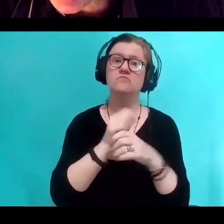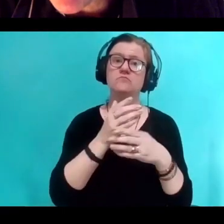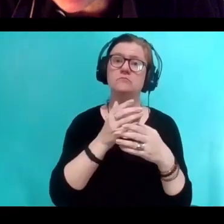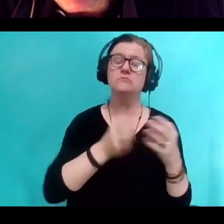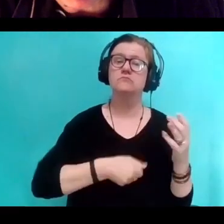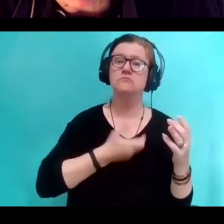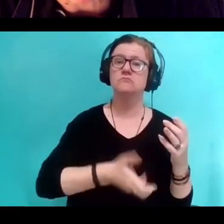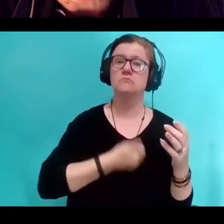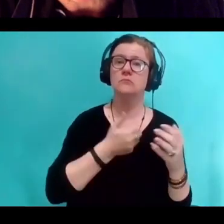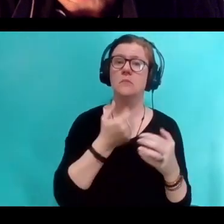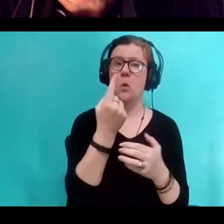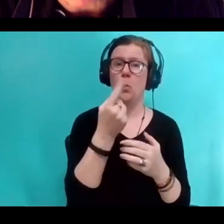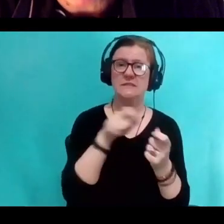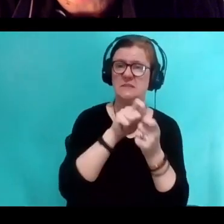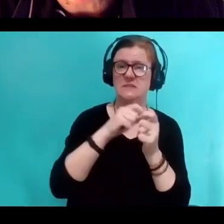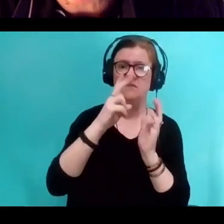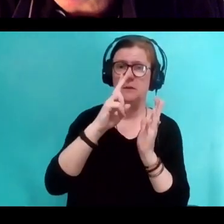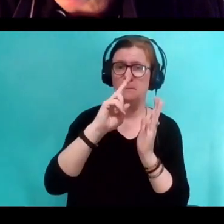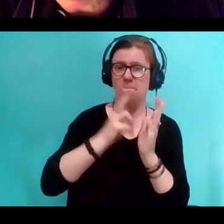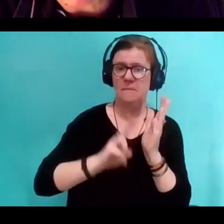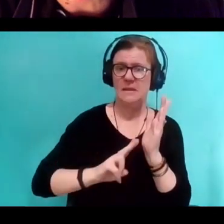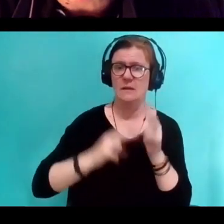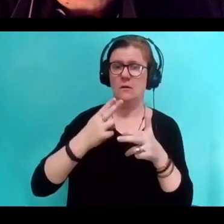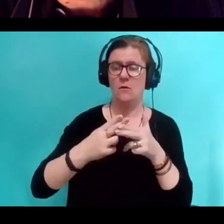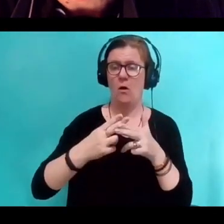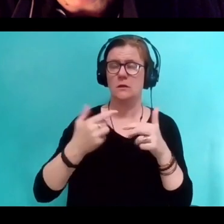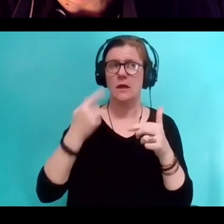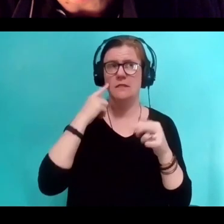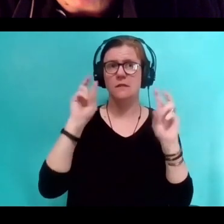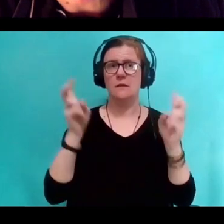about a painting called I believe "Tim Slash Owl,"